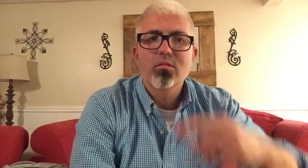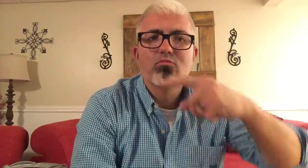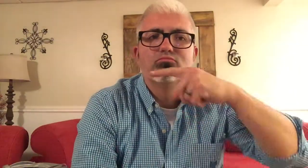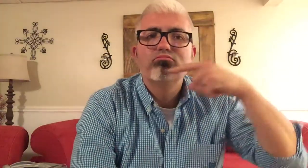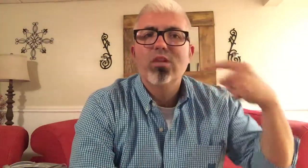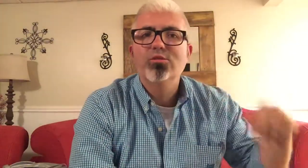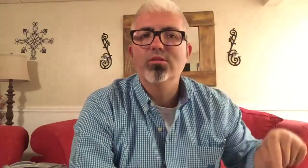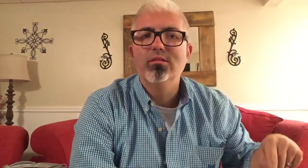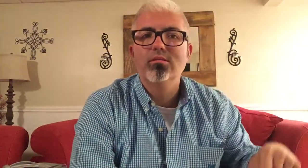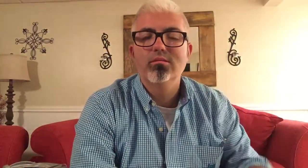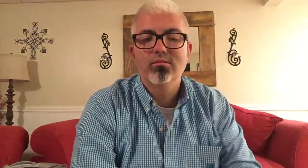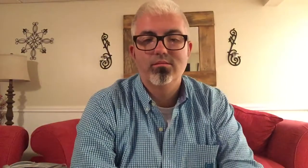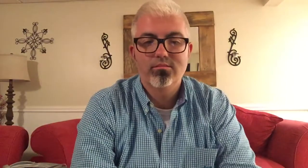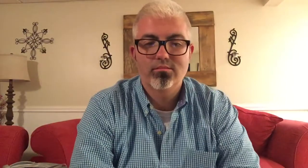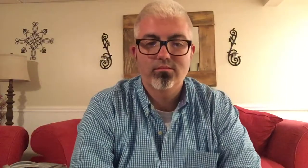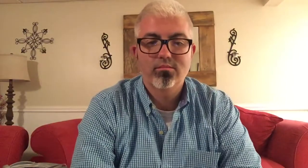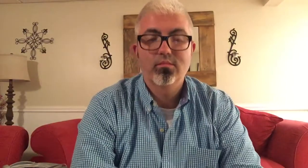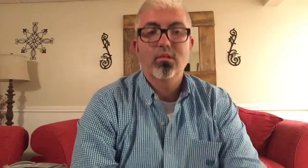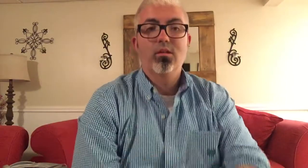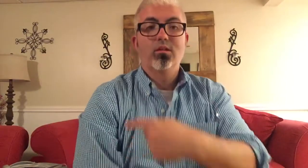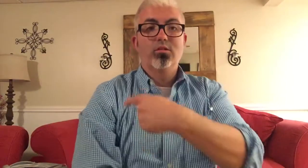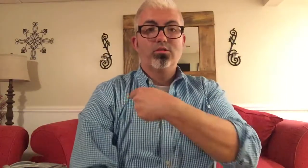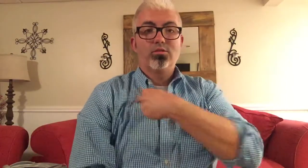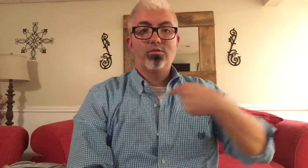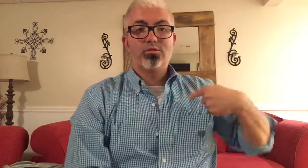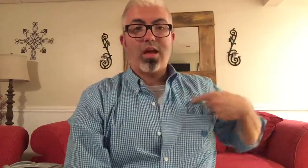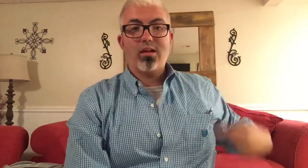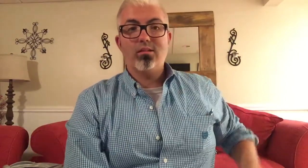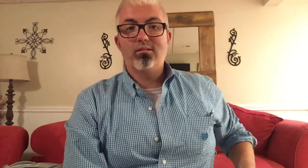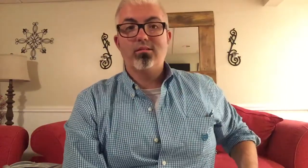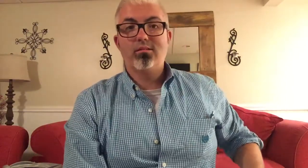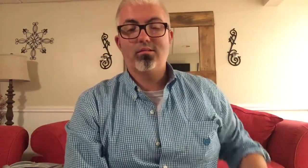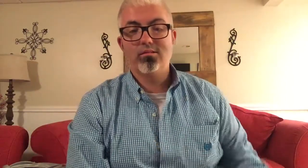RUSSIA CHINA